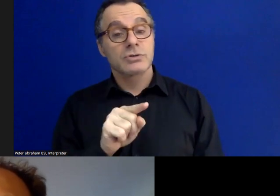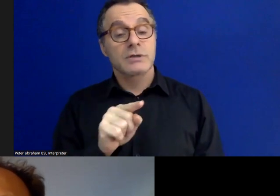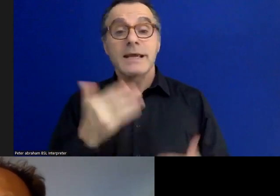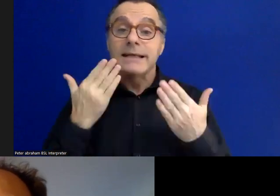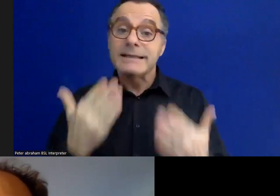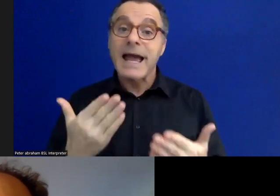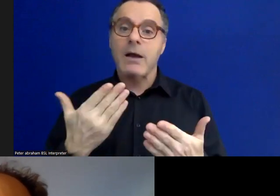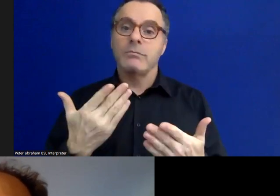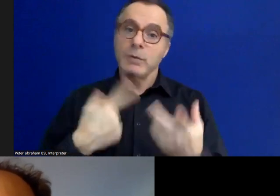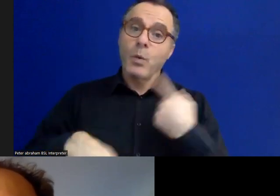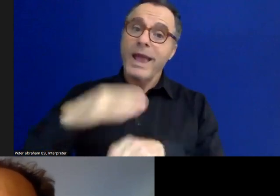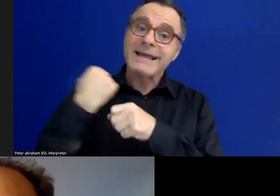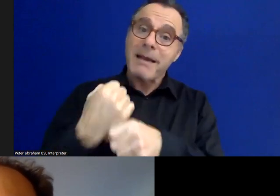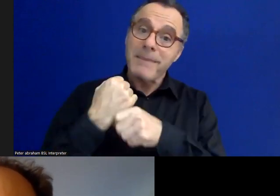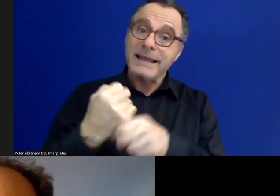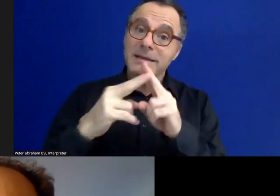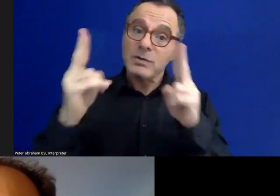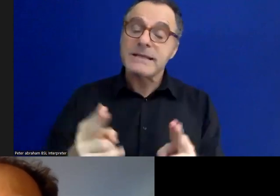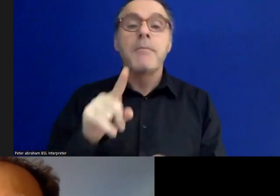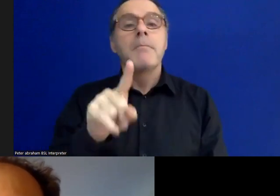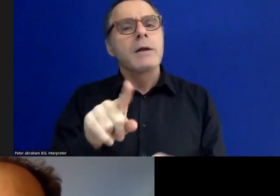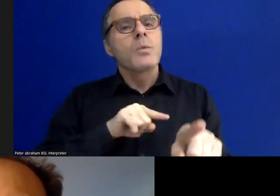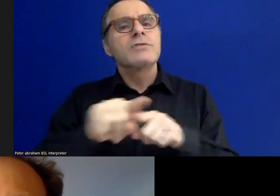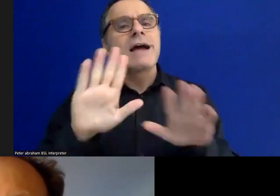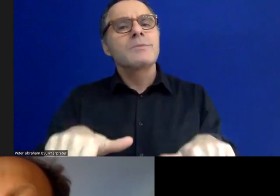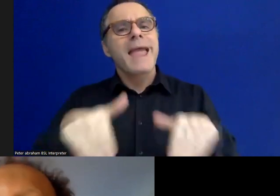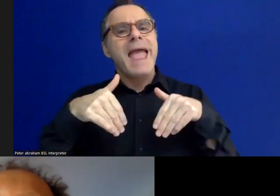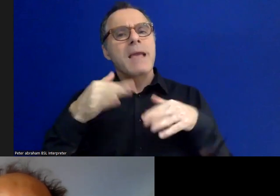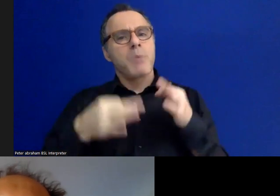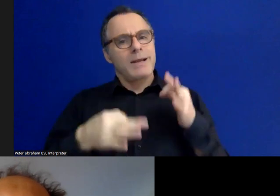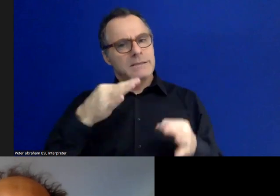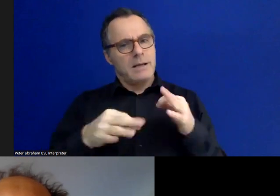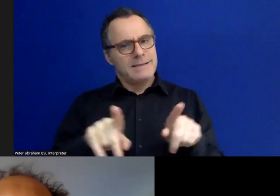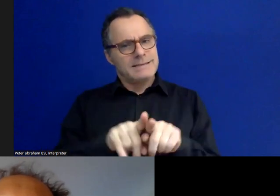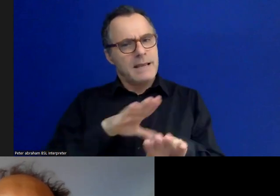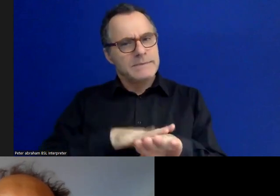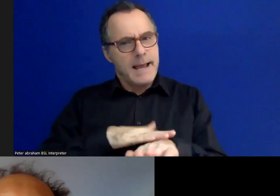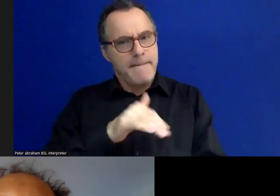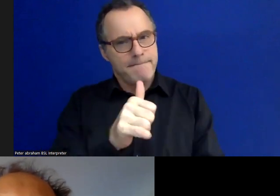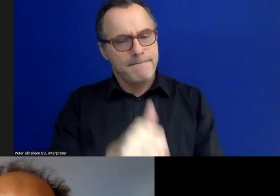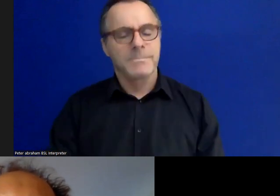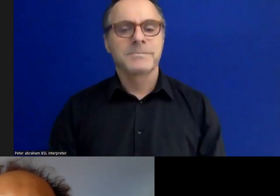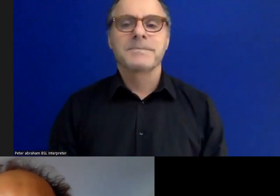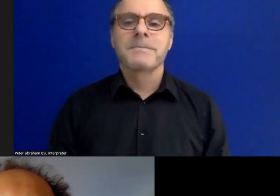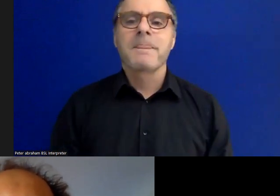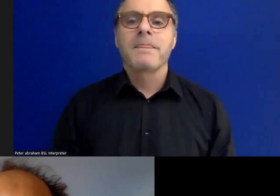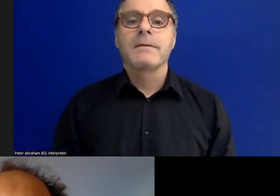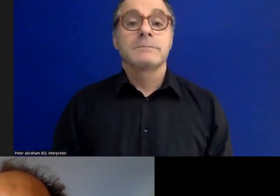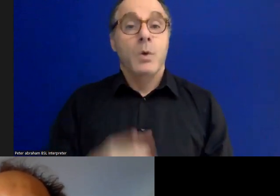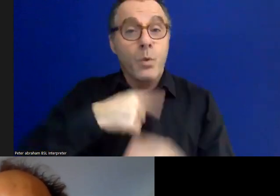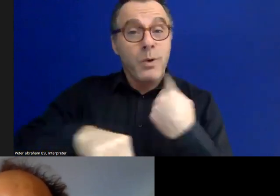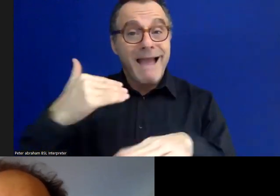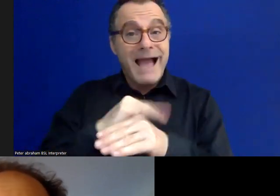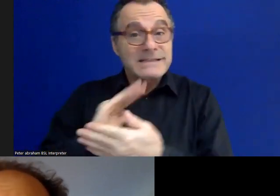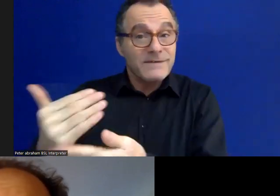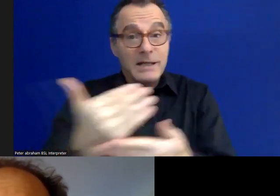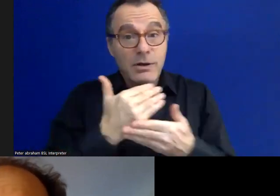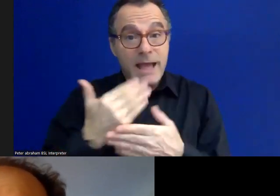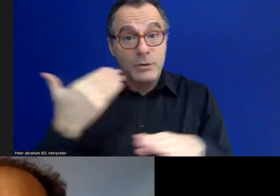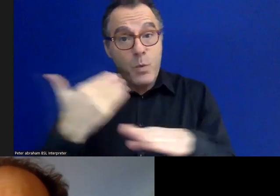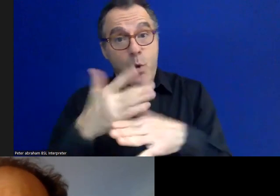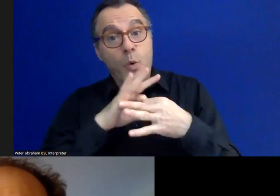museum but we try to be apolitical as well, and actively collect and work with people on projects